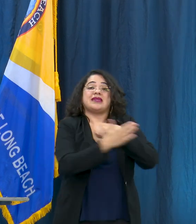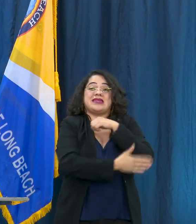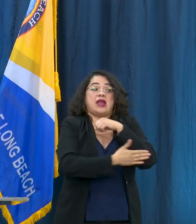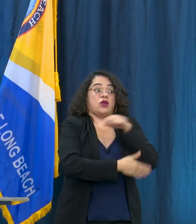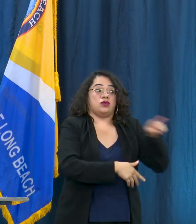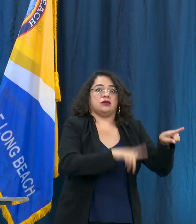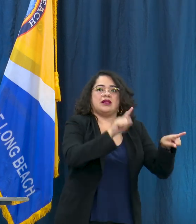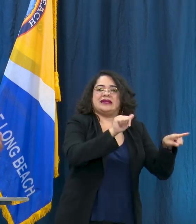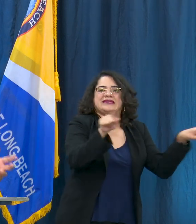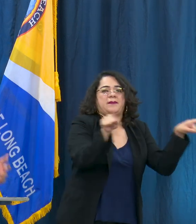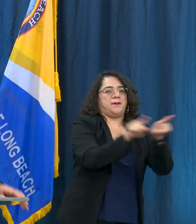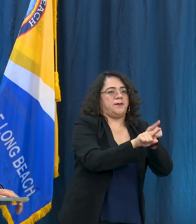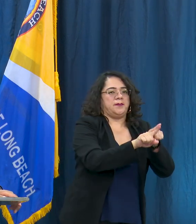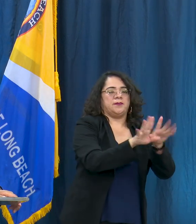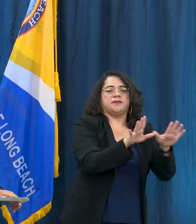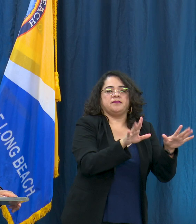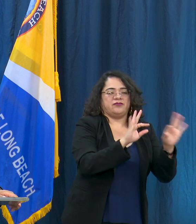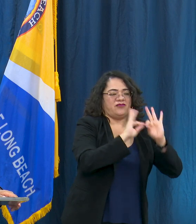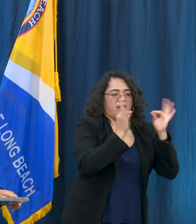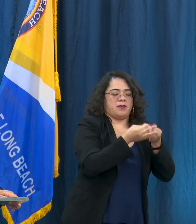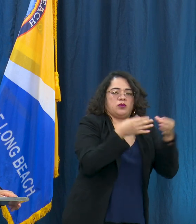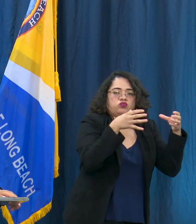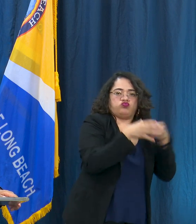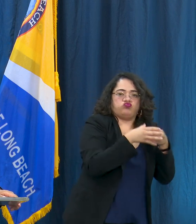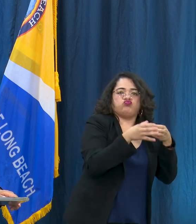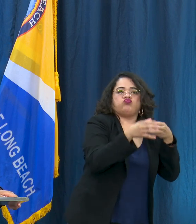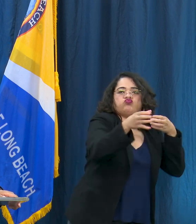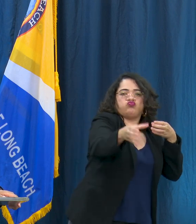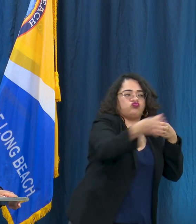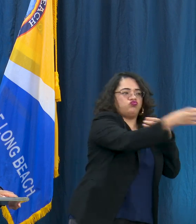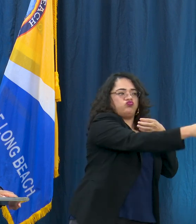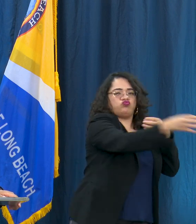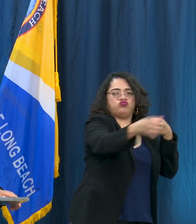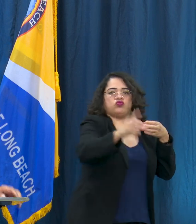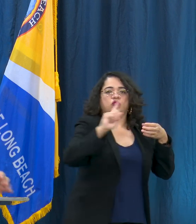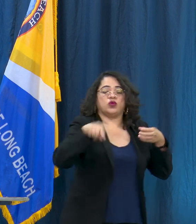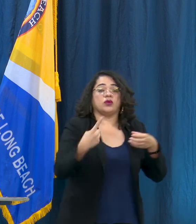So beginning today as we discussed on Wednesday, a variety of businesses can